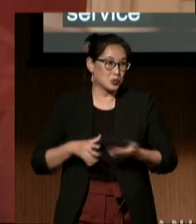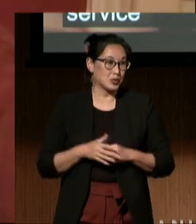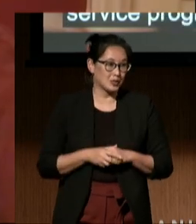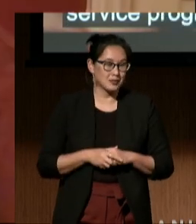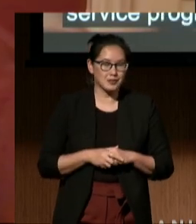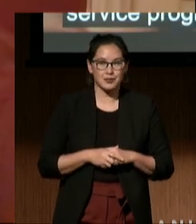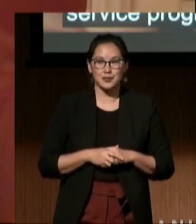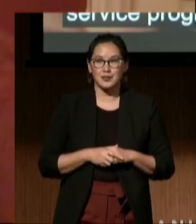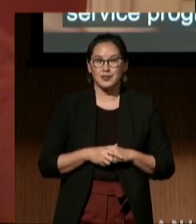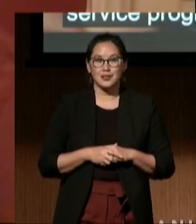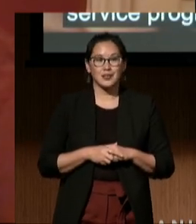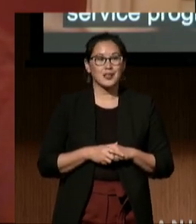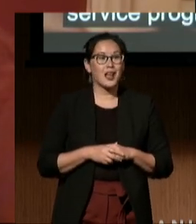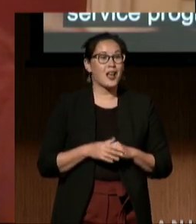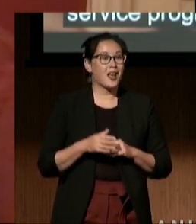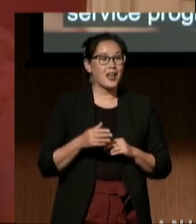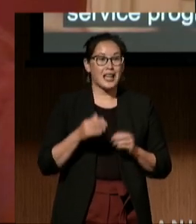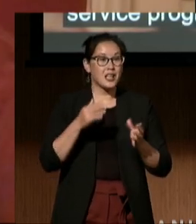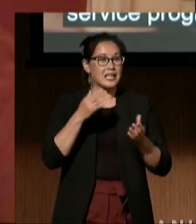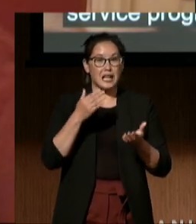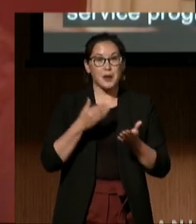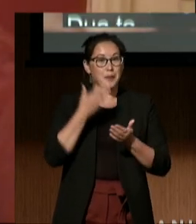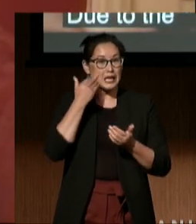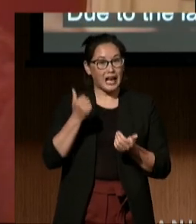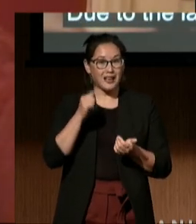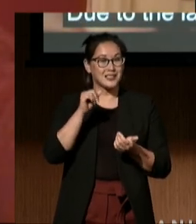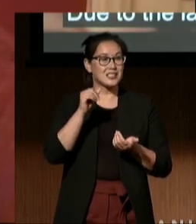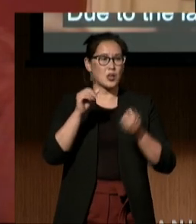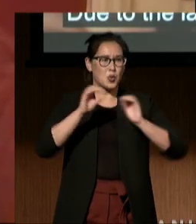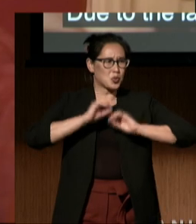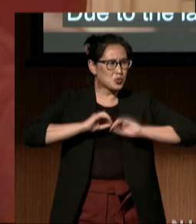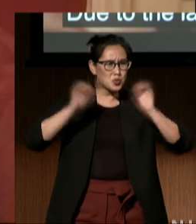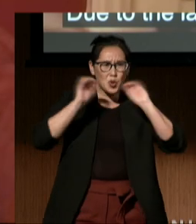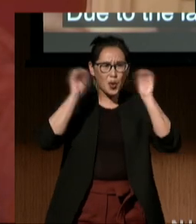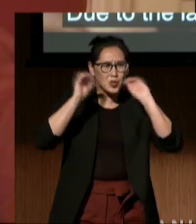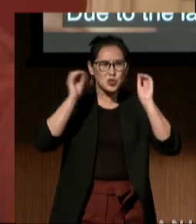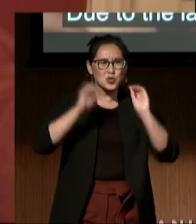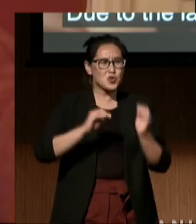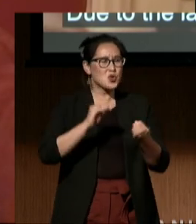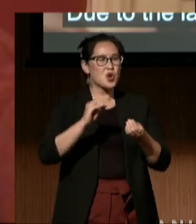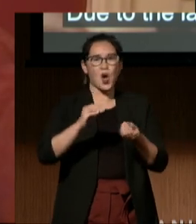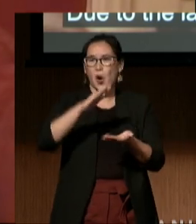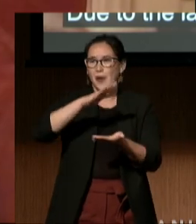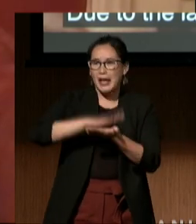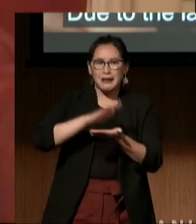Due to the lack of coursework on the topic, I researched the disability rights movement